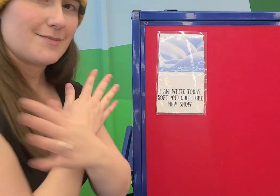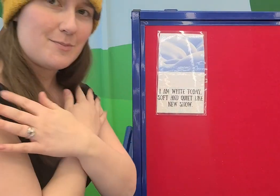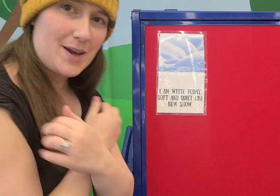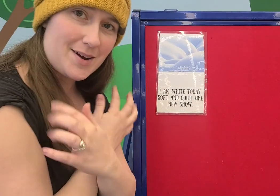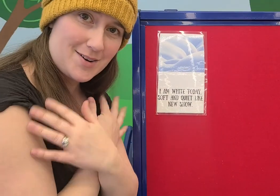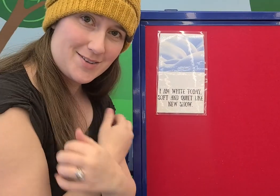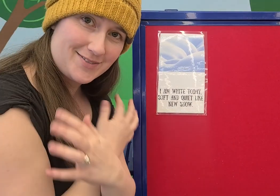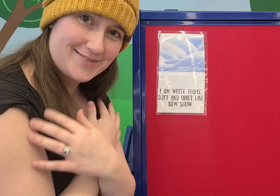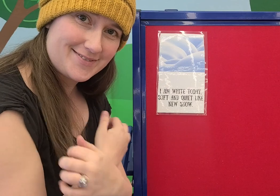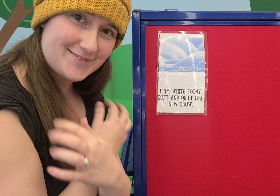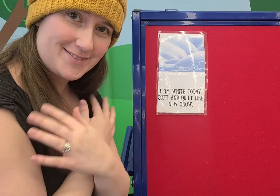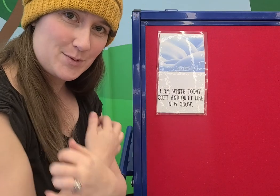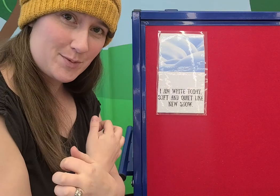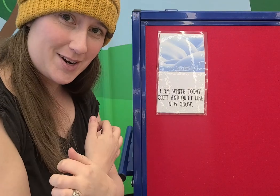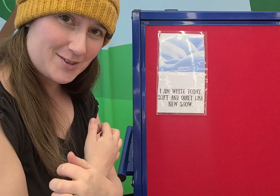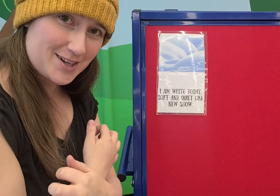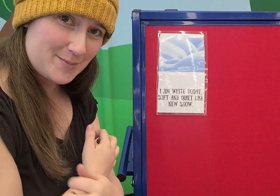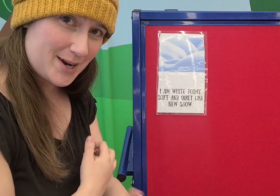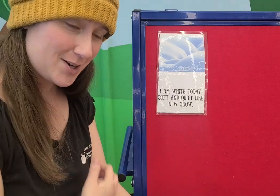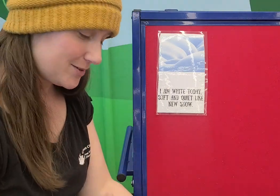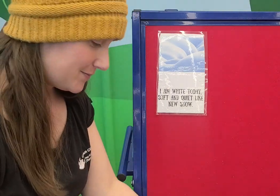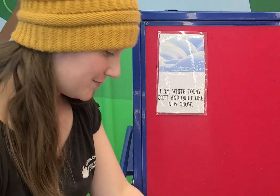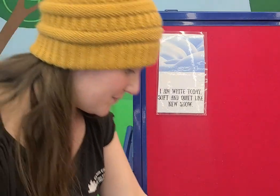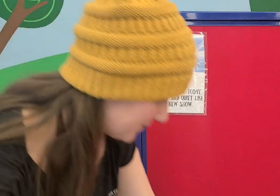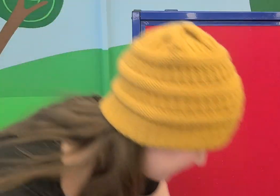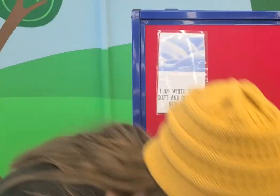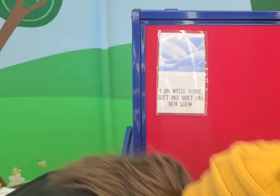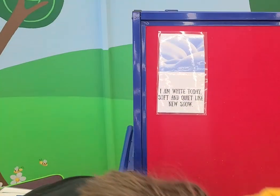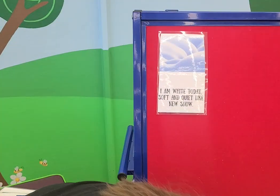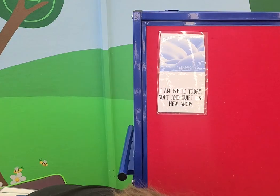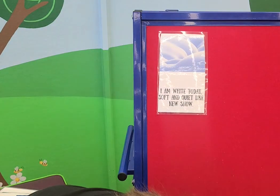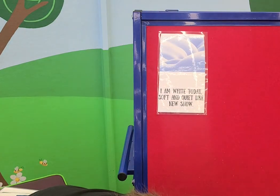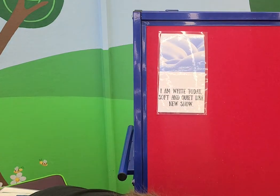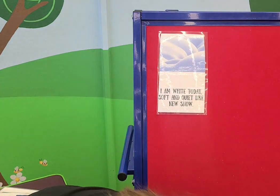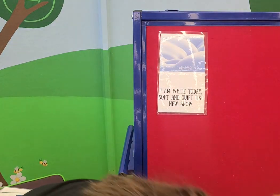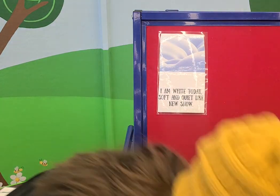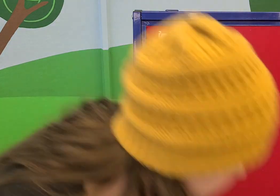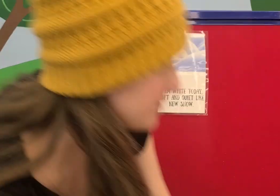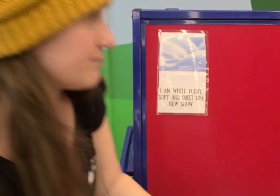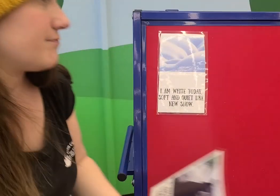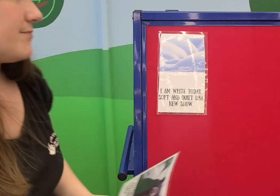Fair. Remember how to sign fair?